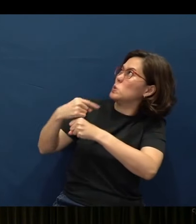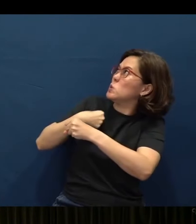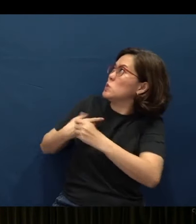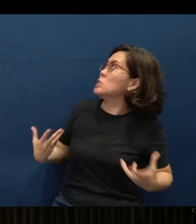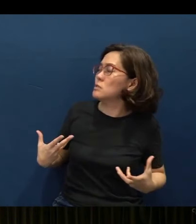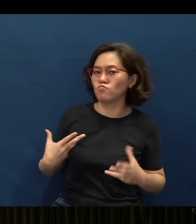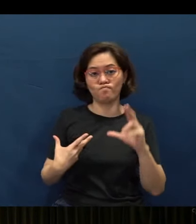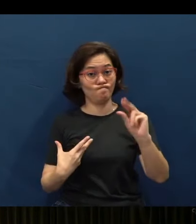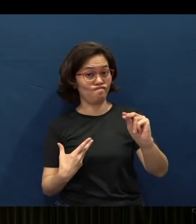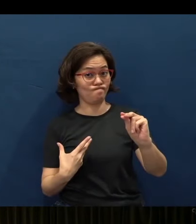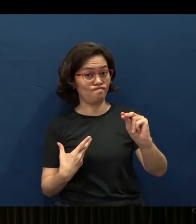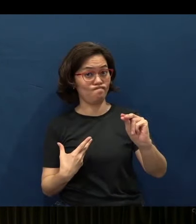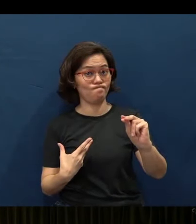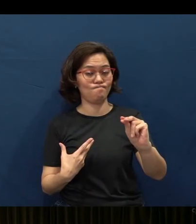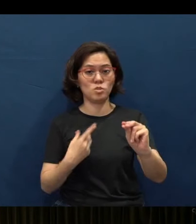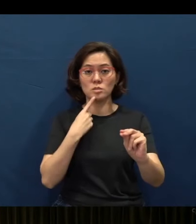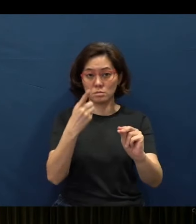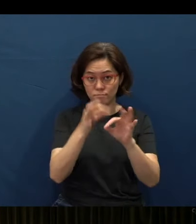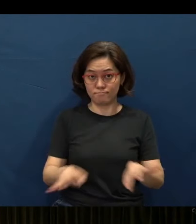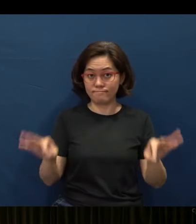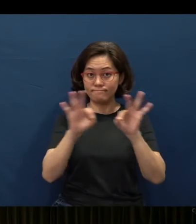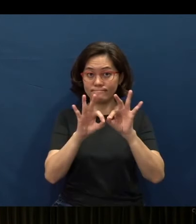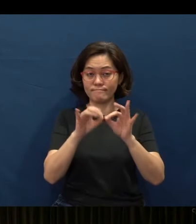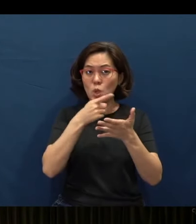Let me just tell you this - this is very important. What are proverbs?